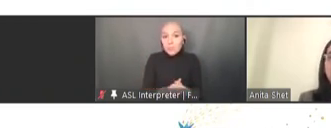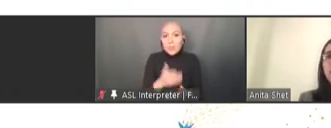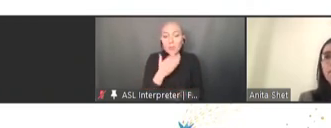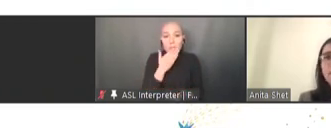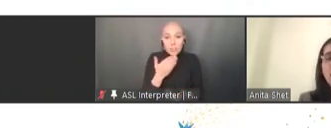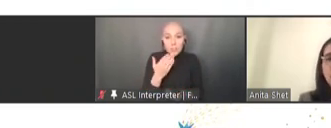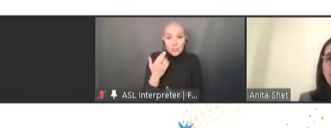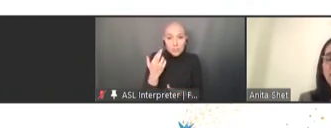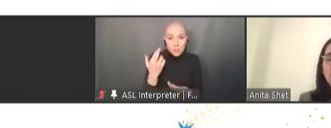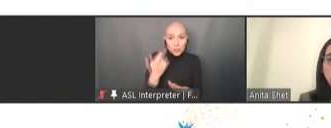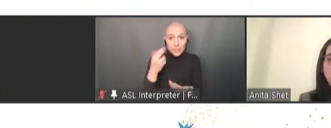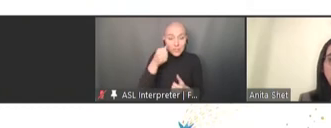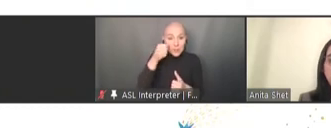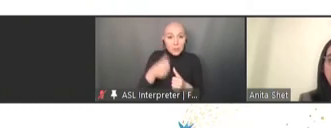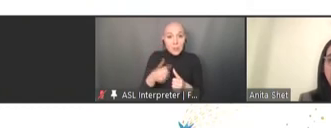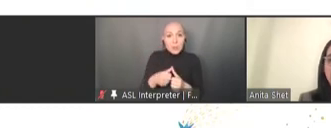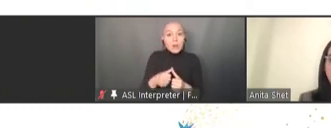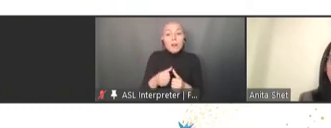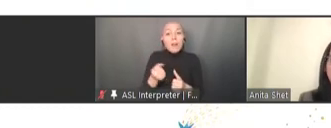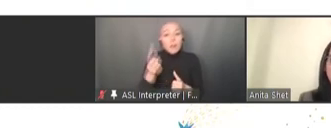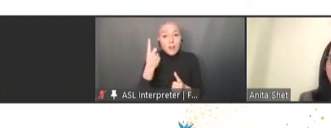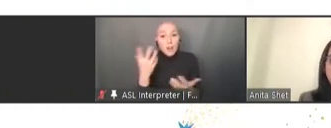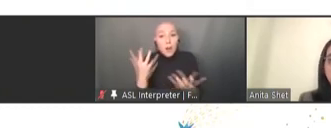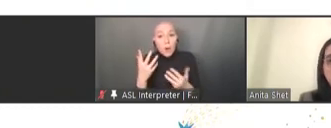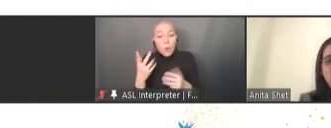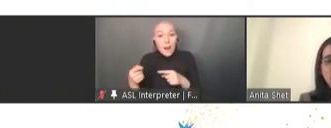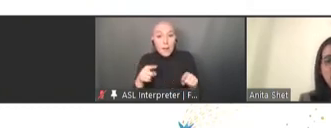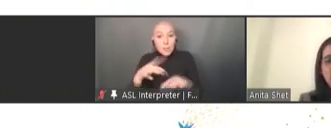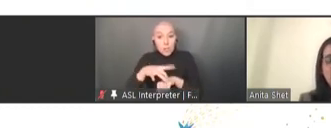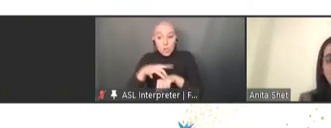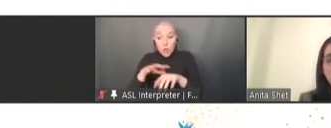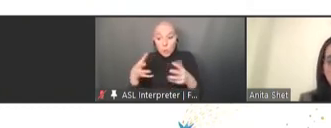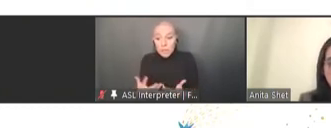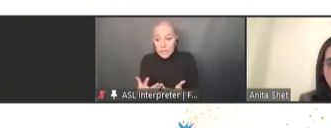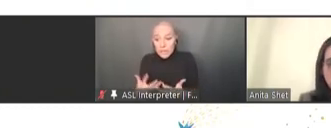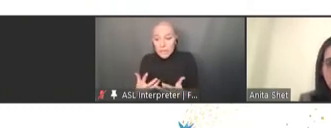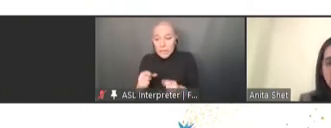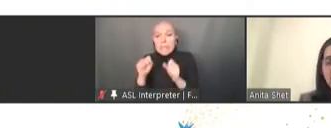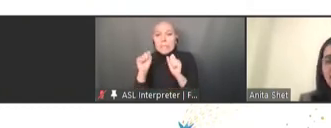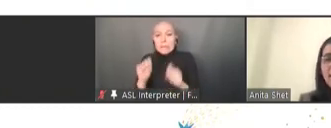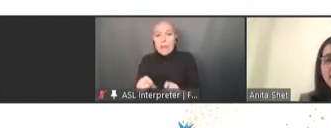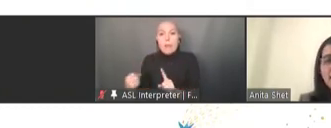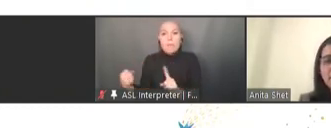what's happening global is very critical to what's happening at home as well. Next slide please.